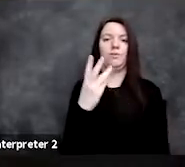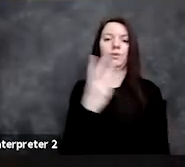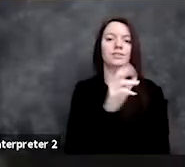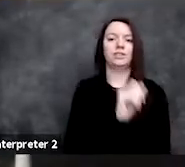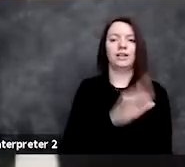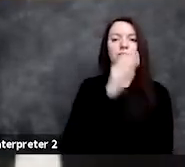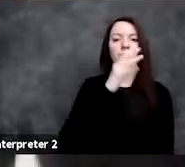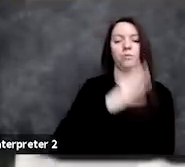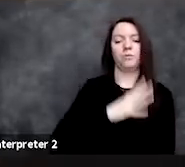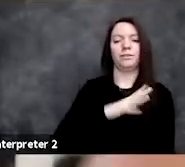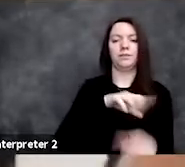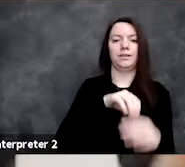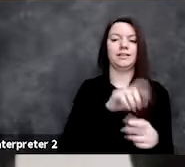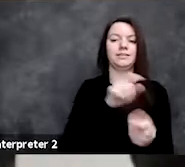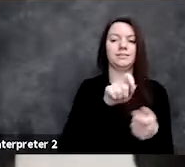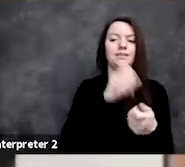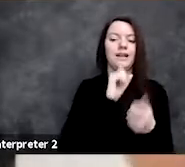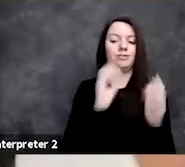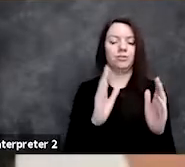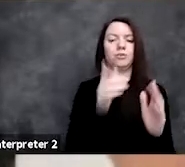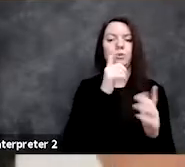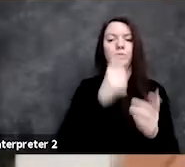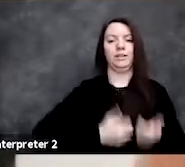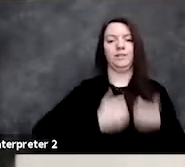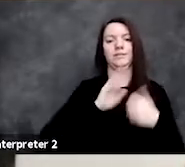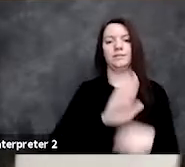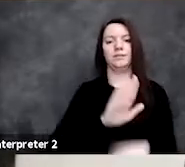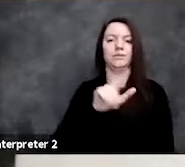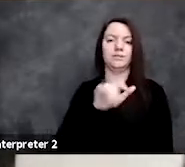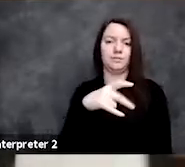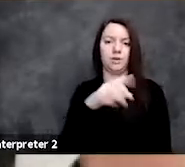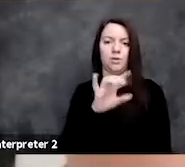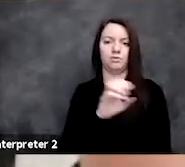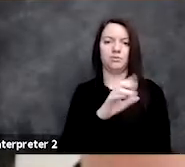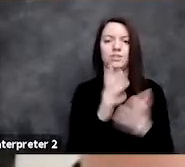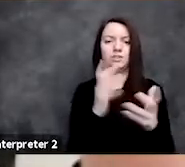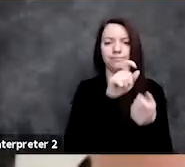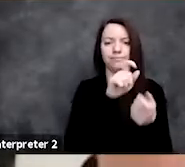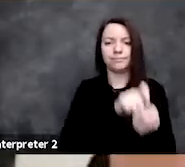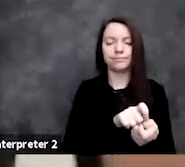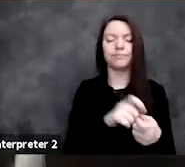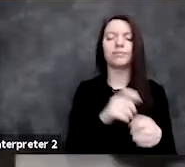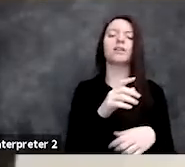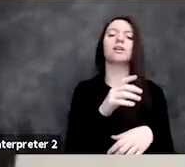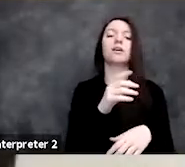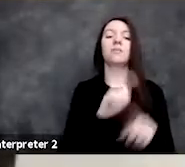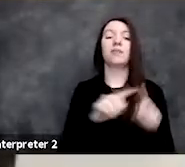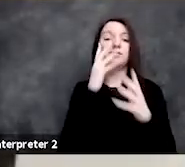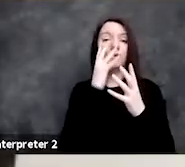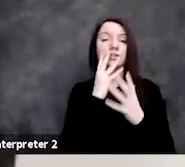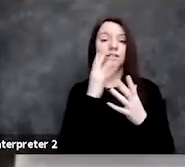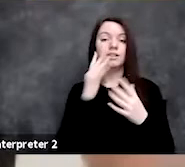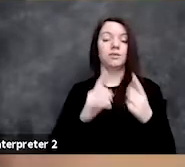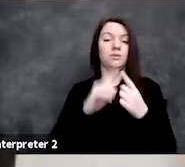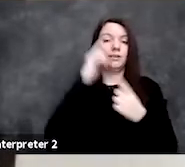of a certain age in a certain zip code, for example. Unfortunately, when we think about what that means,